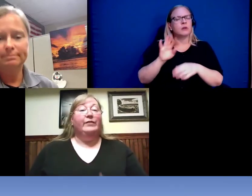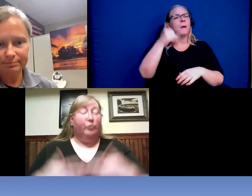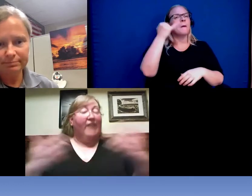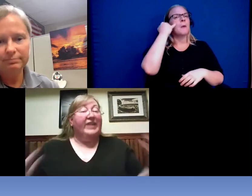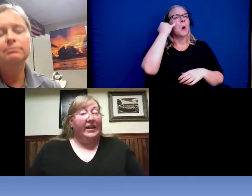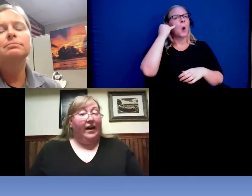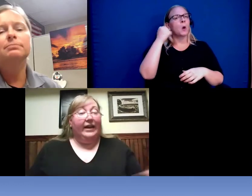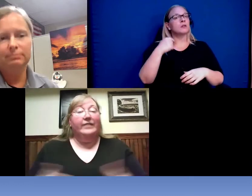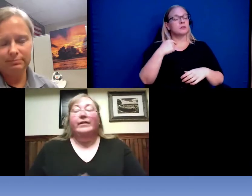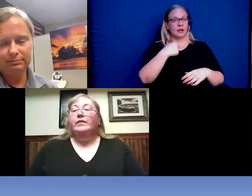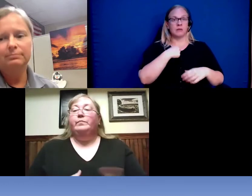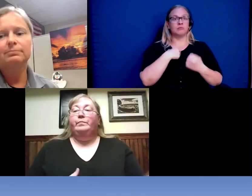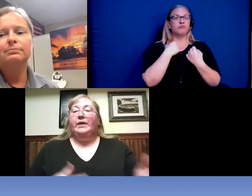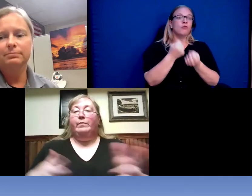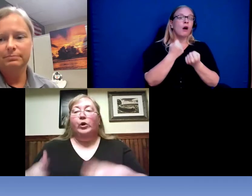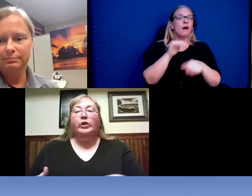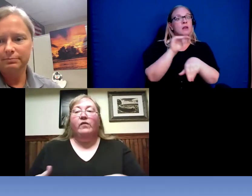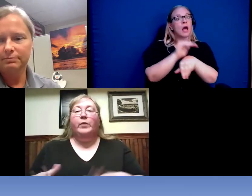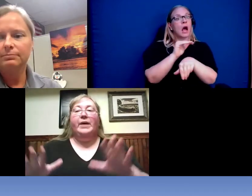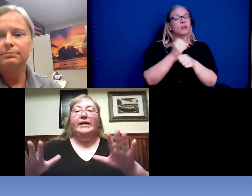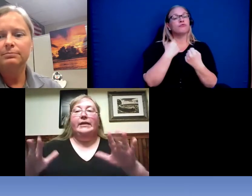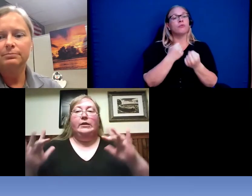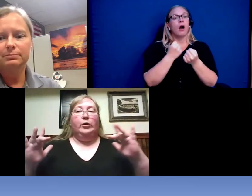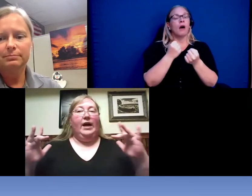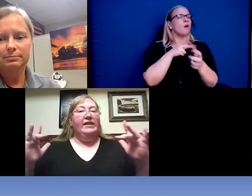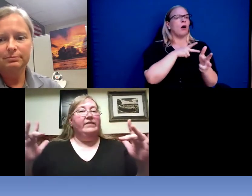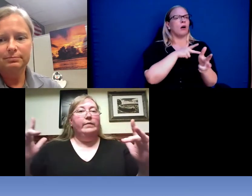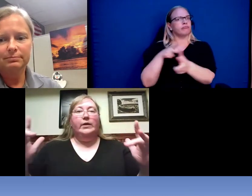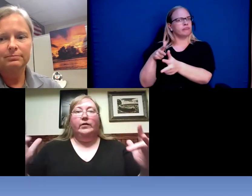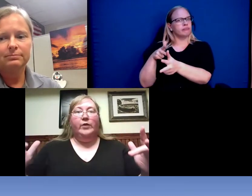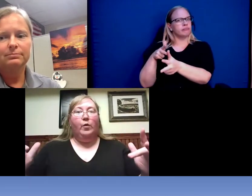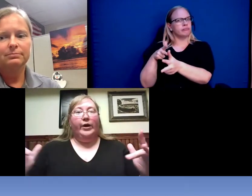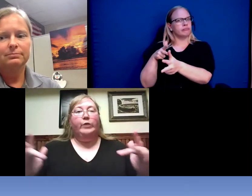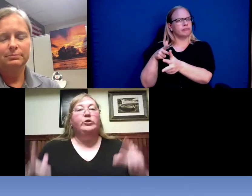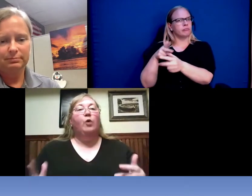driving at night, being pulled over but you are kind of in the middle of nowhere you don't